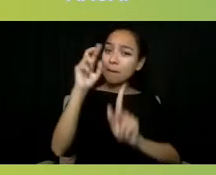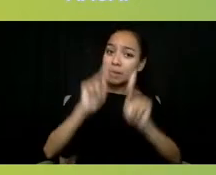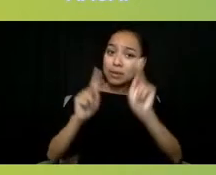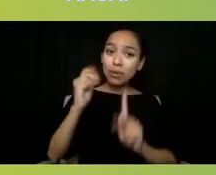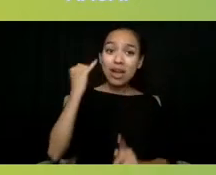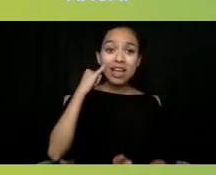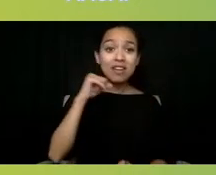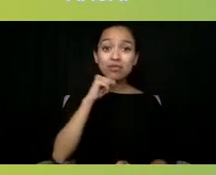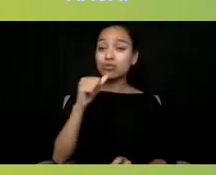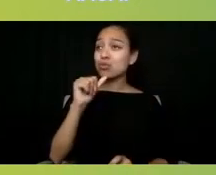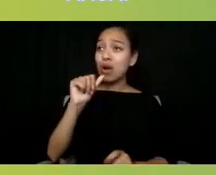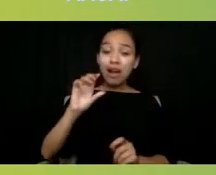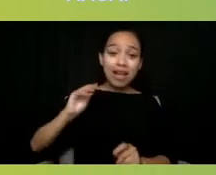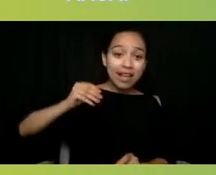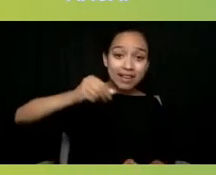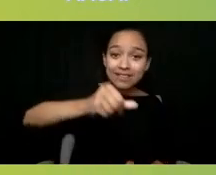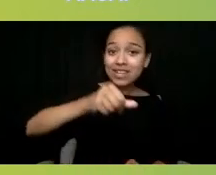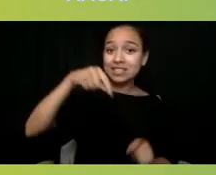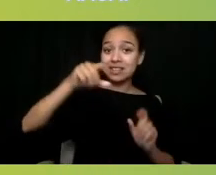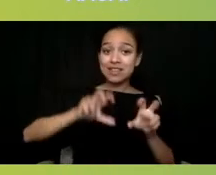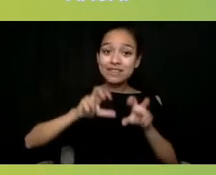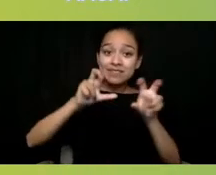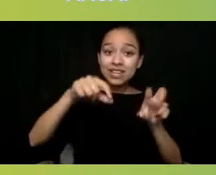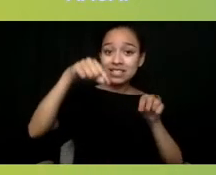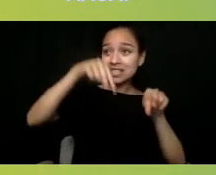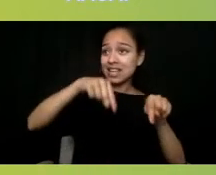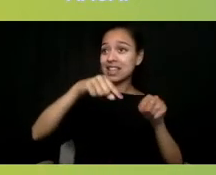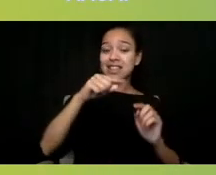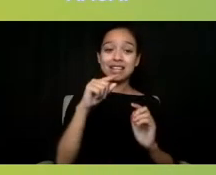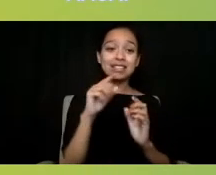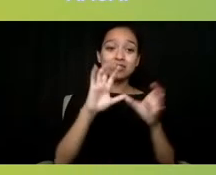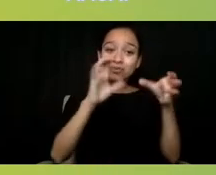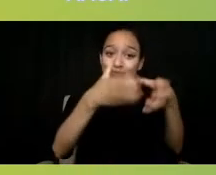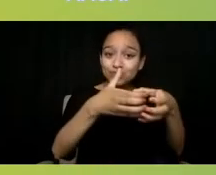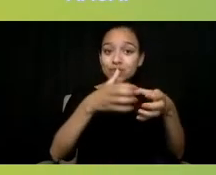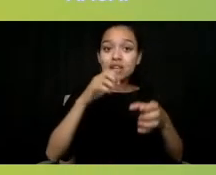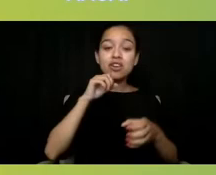you're not honest about your desire to see all Americans treated equally.